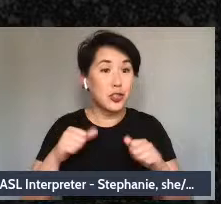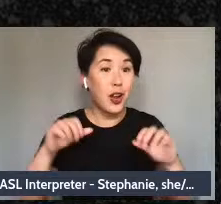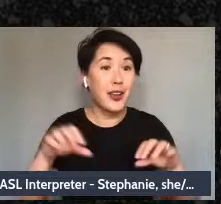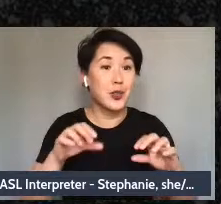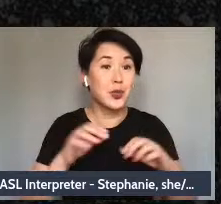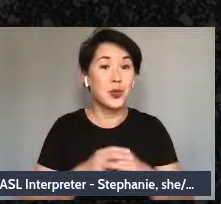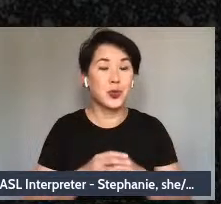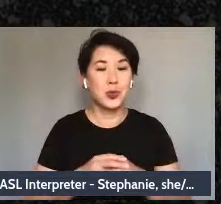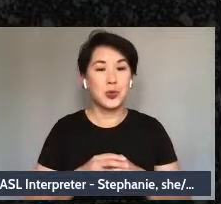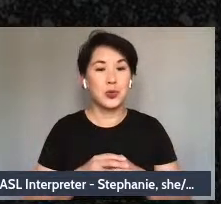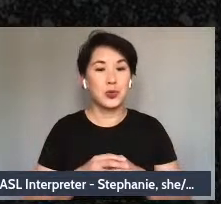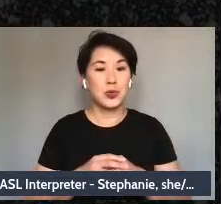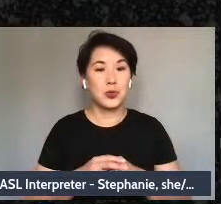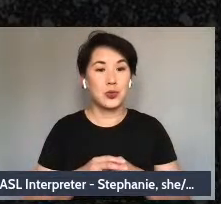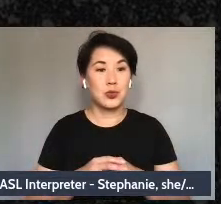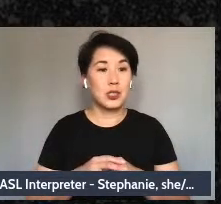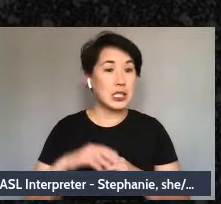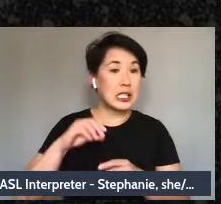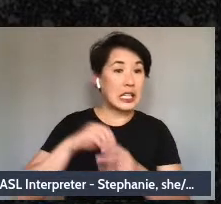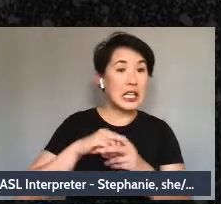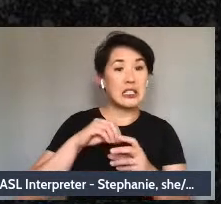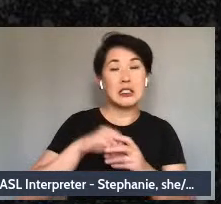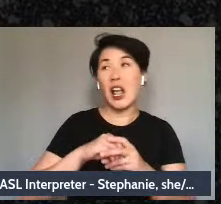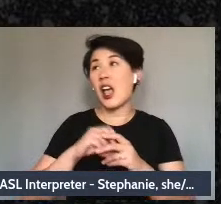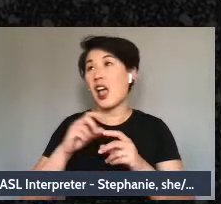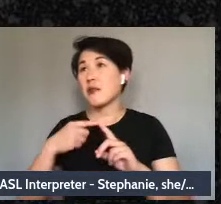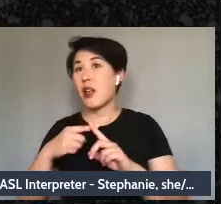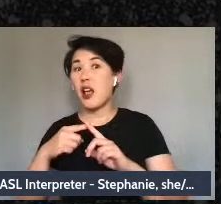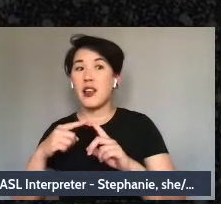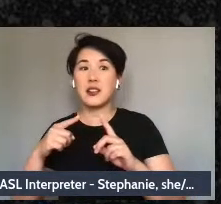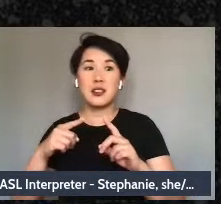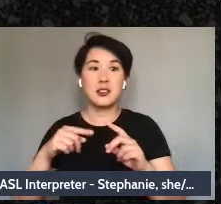even inside and around these systems that work or do not work for us?